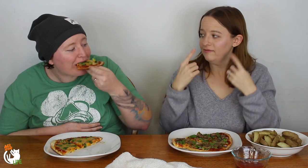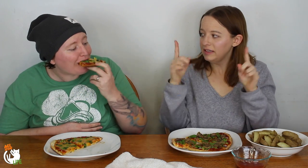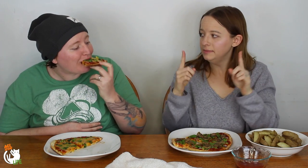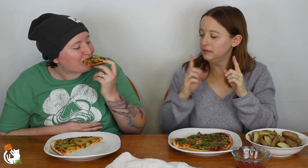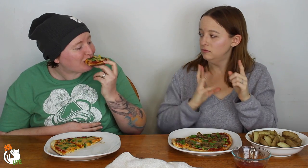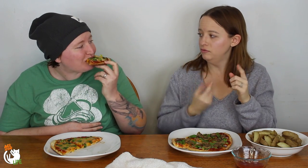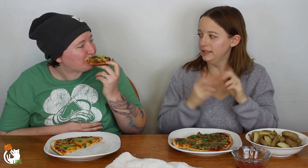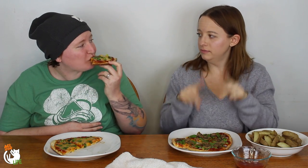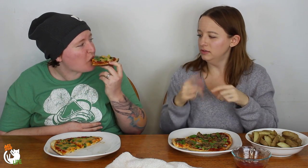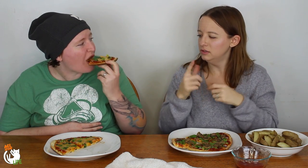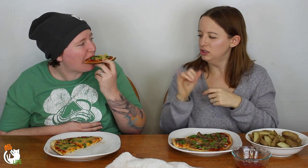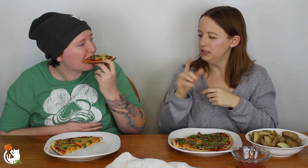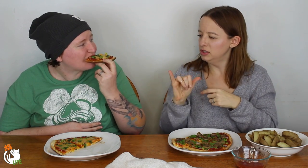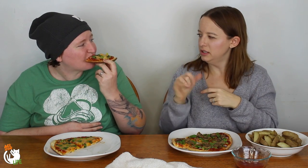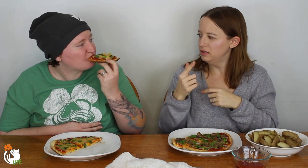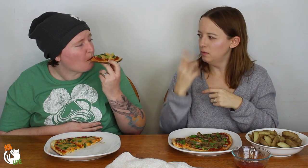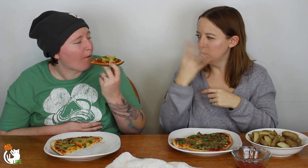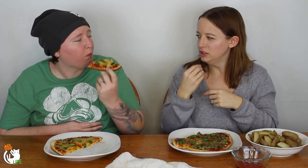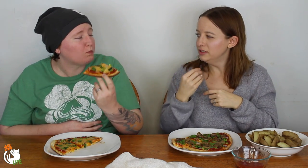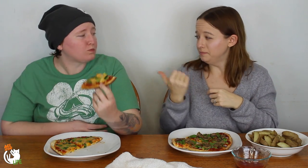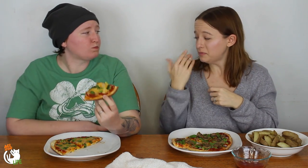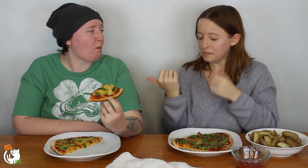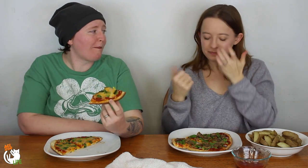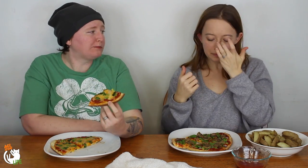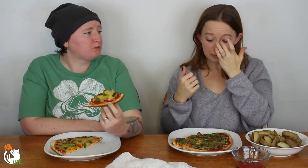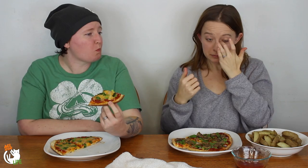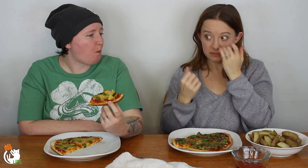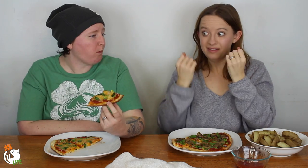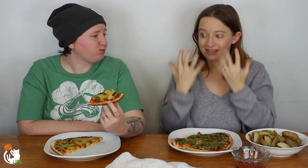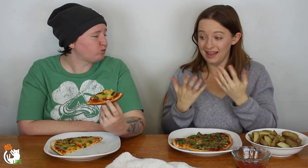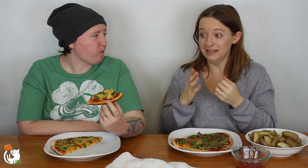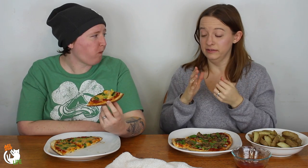really famous trans person Gigi Gorgeous. Yeah you know, okay.